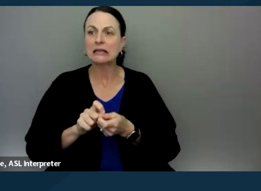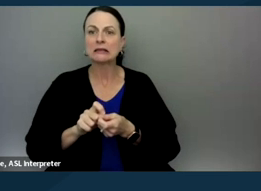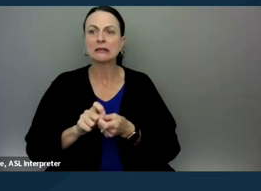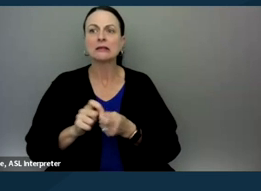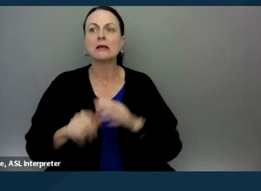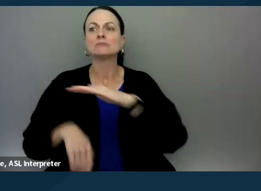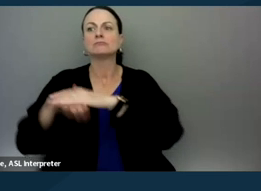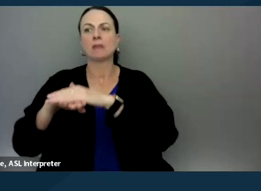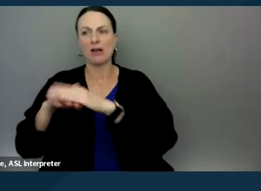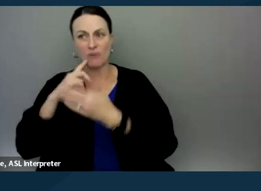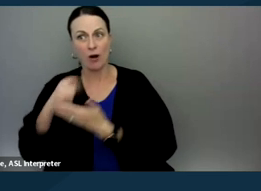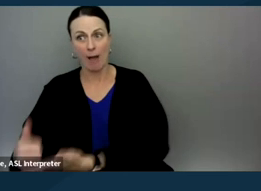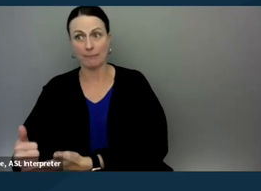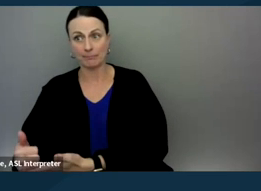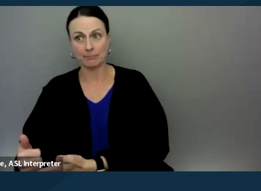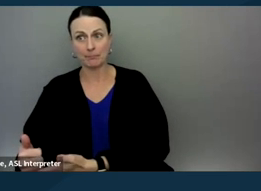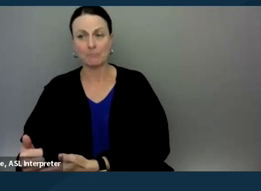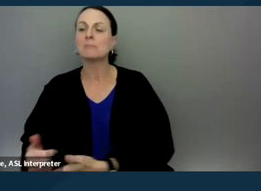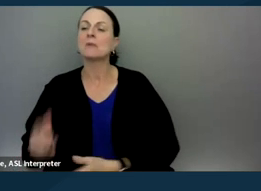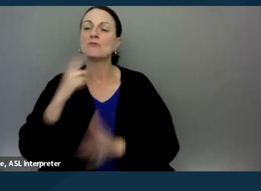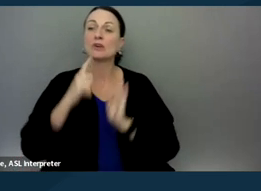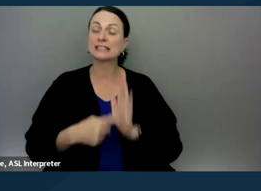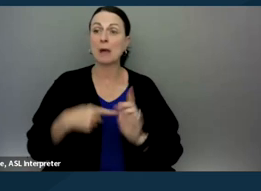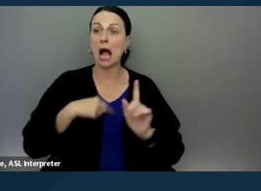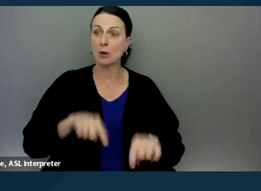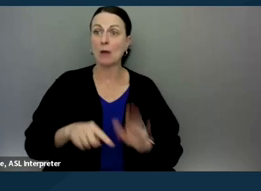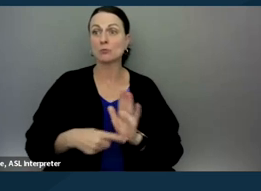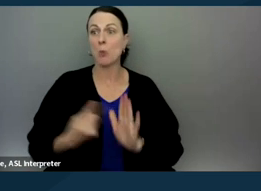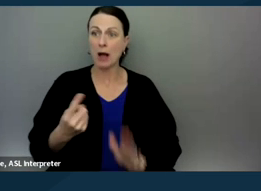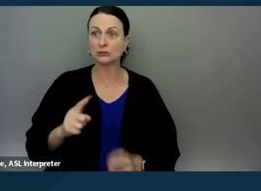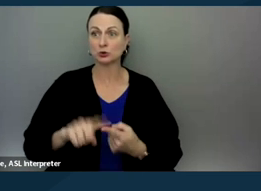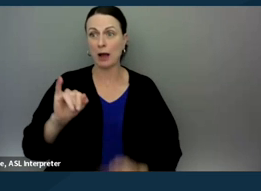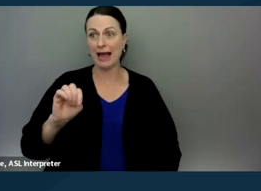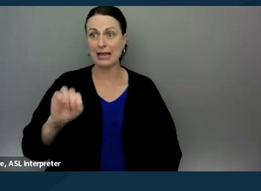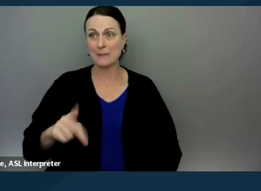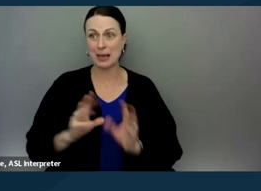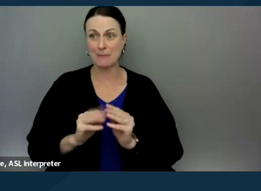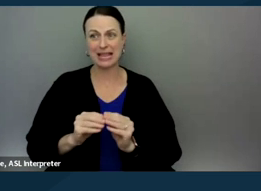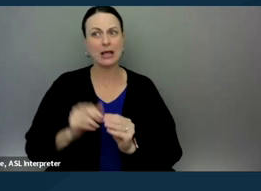So for example, I will come to one IEP meeting to help you participate effectively, but not, you know, 15 IEPs.